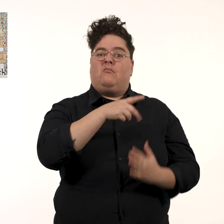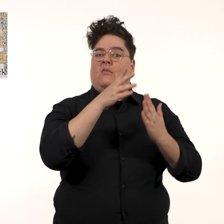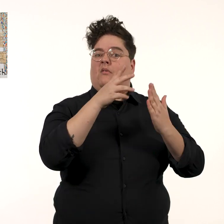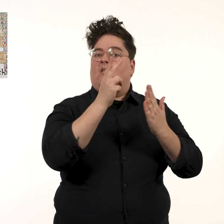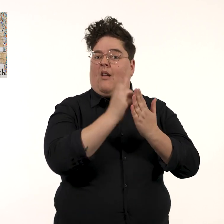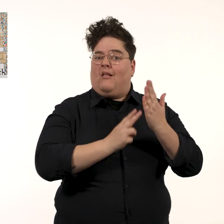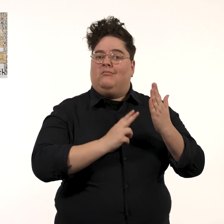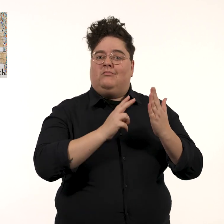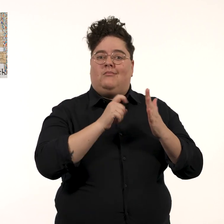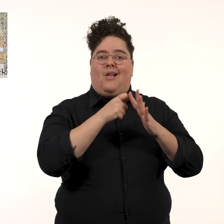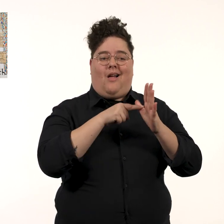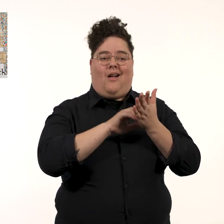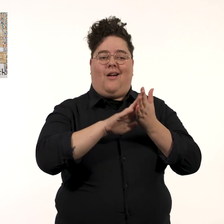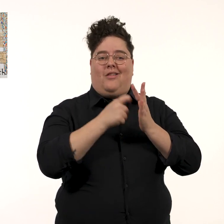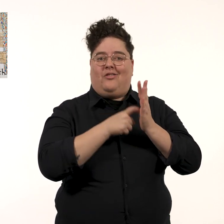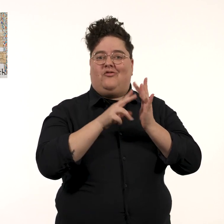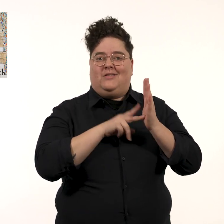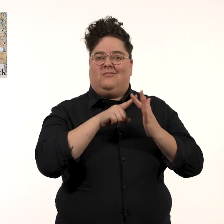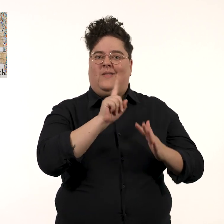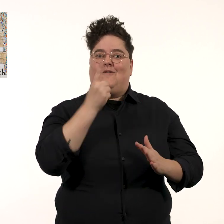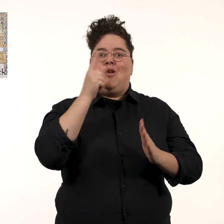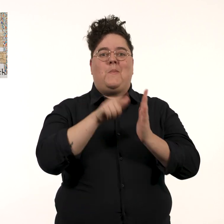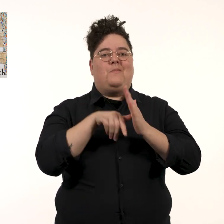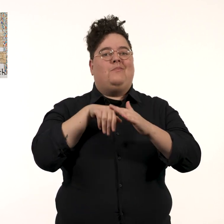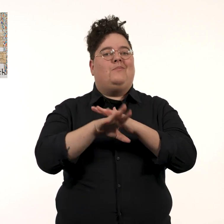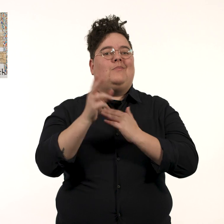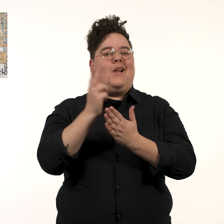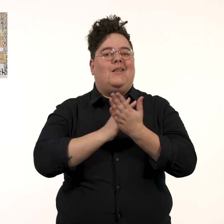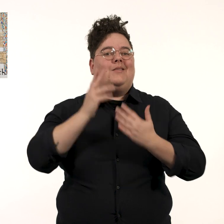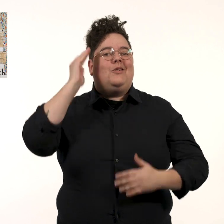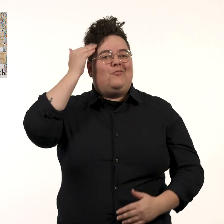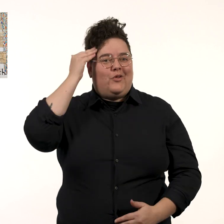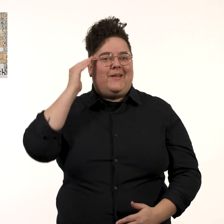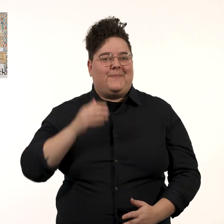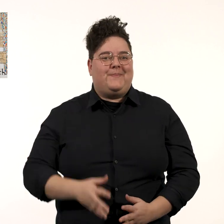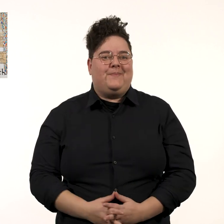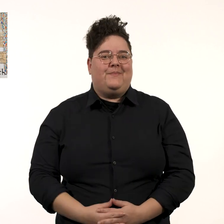Katherine Hattam is a first time Archibald finalist.